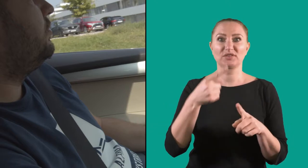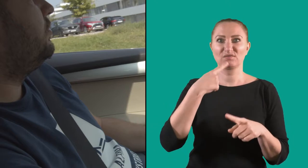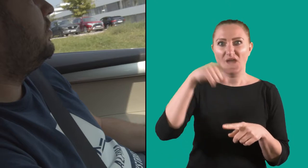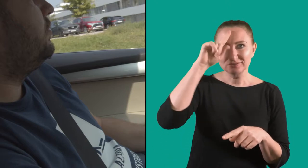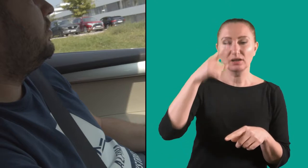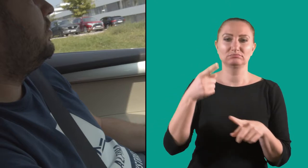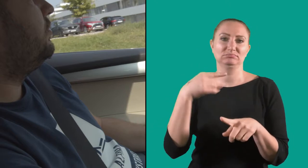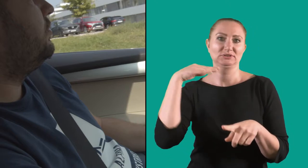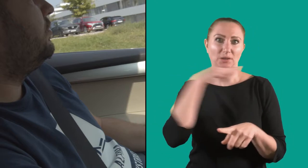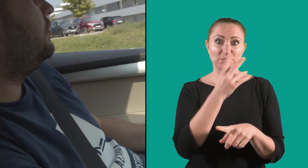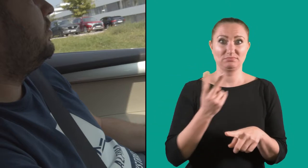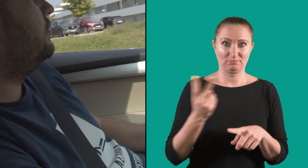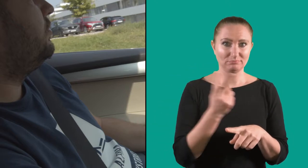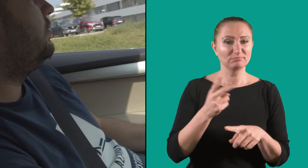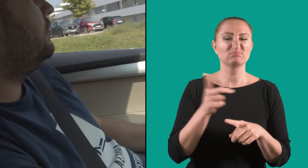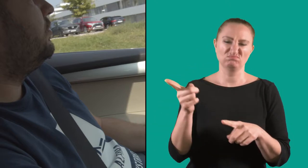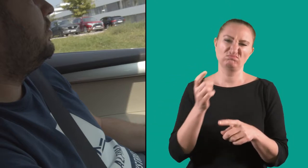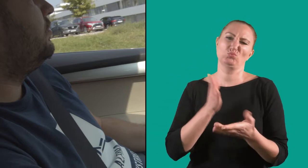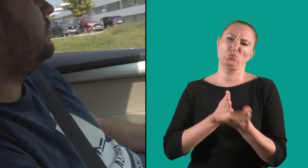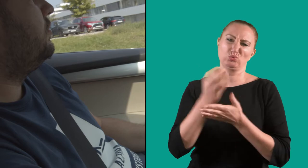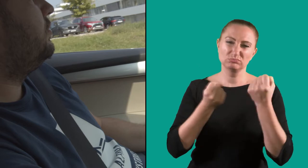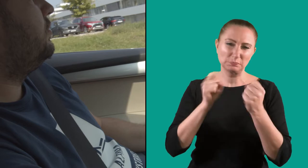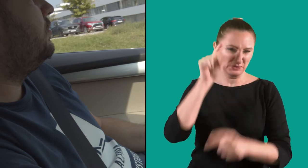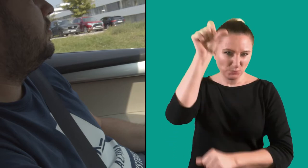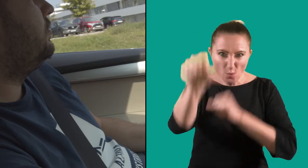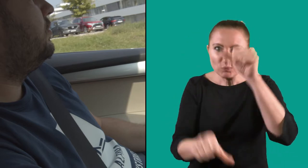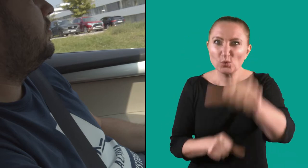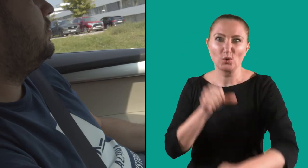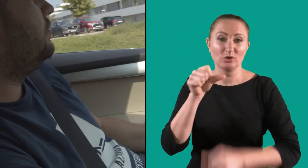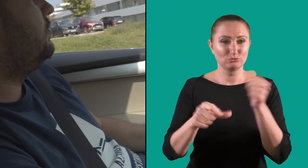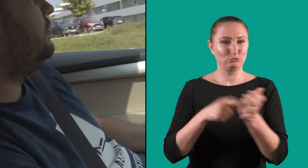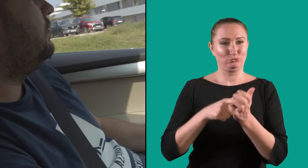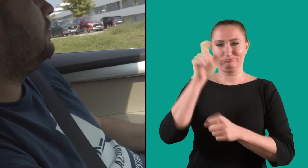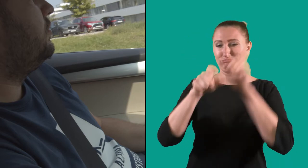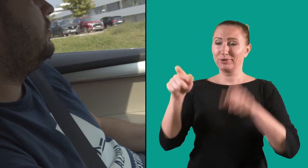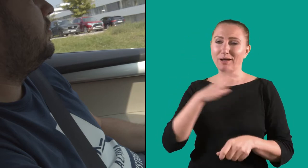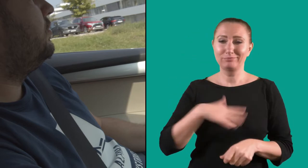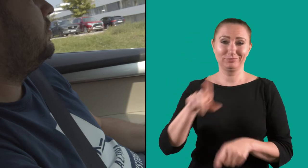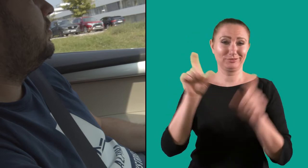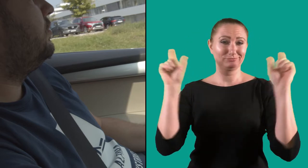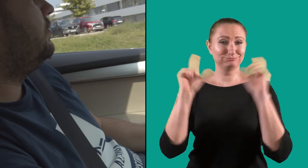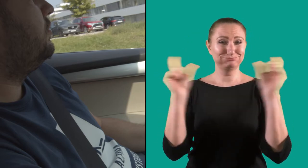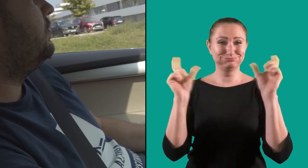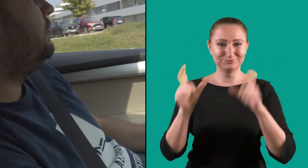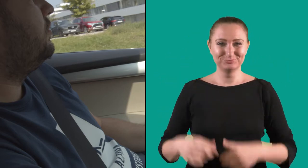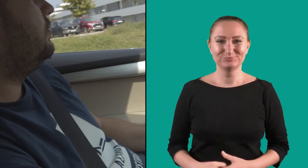Patrik usually does it on Friday and Saturday until mornings because people go to discos.